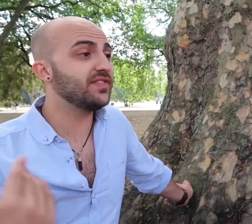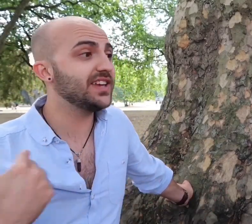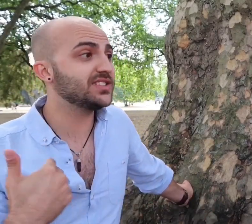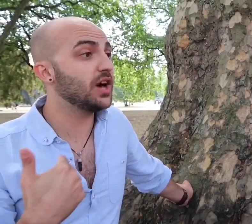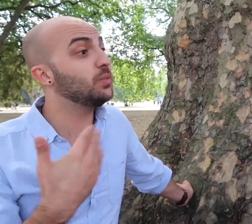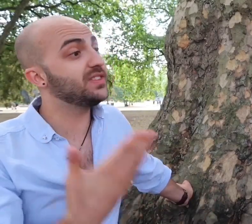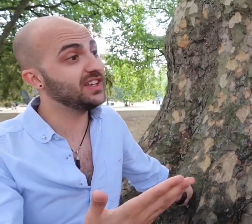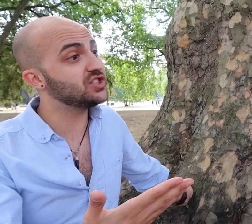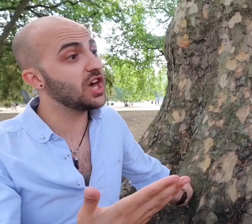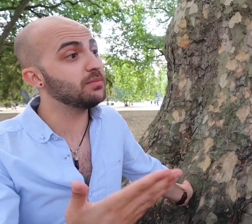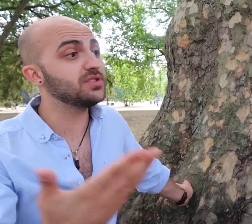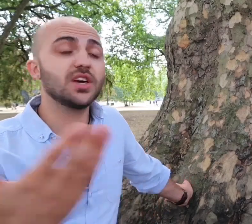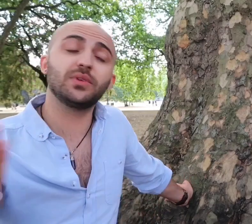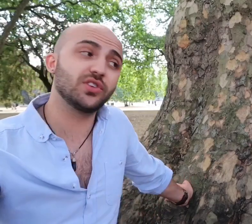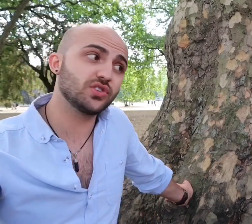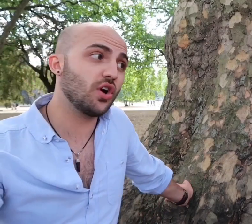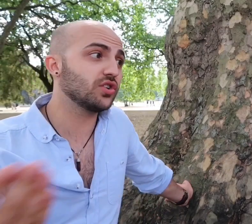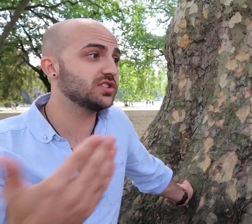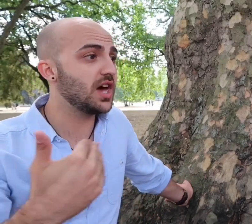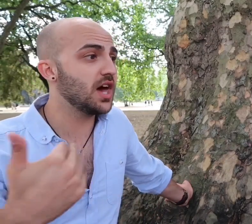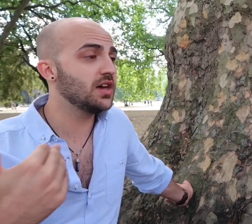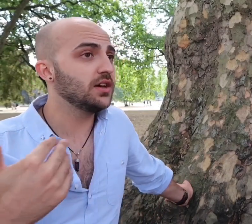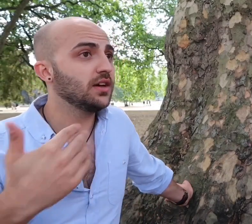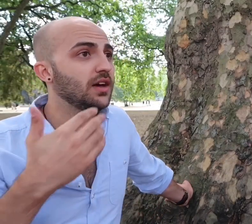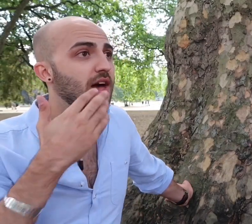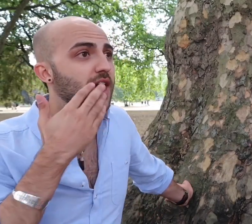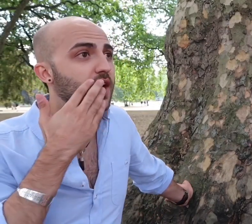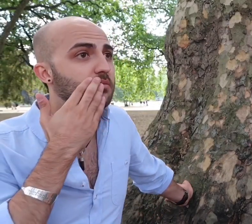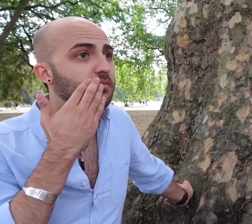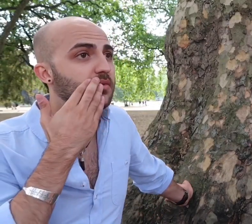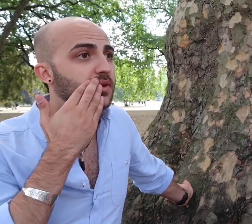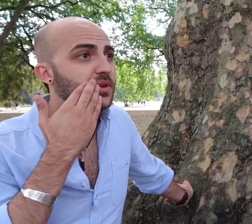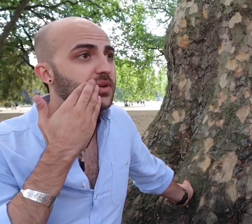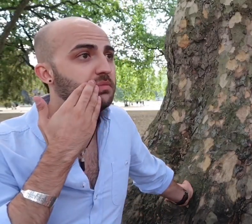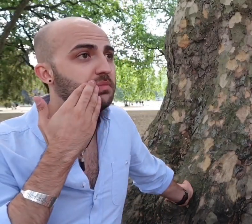FaceTime with the interpreter with the doctor